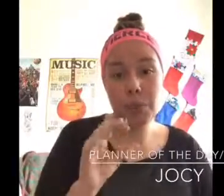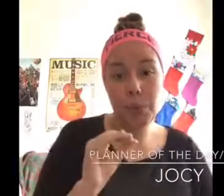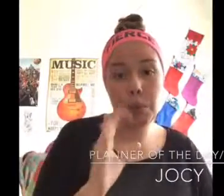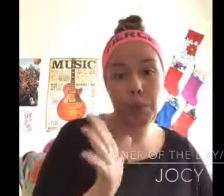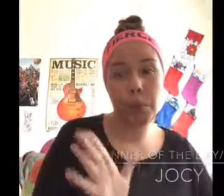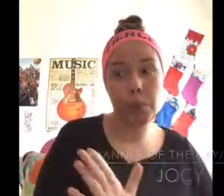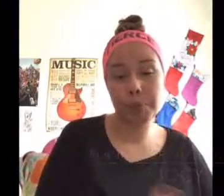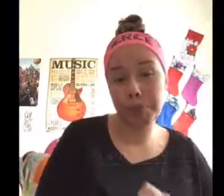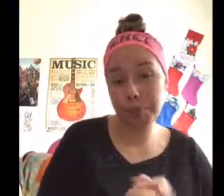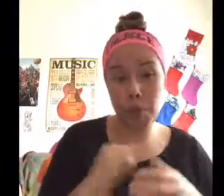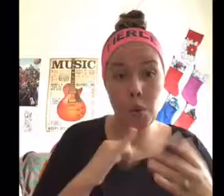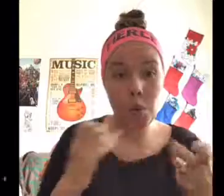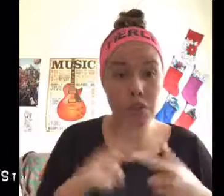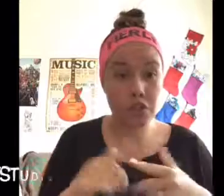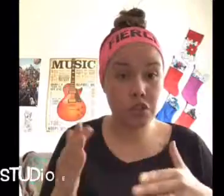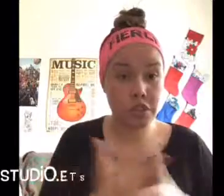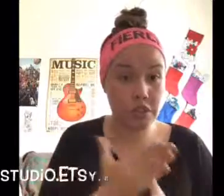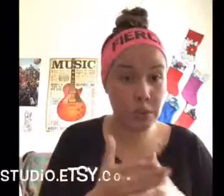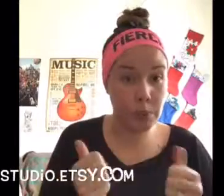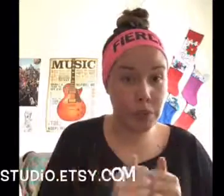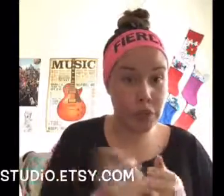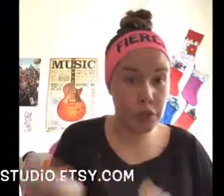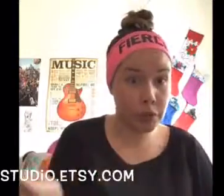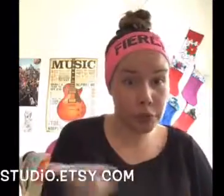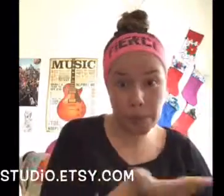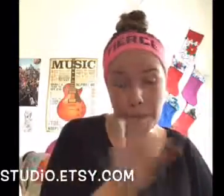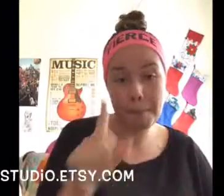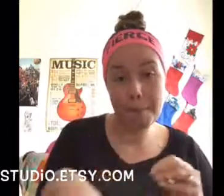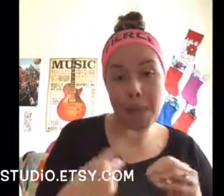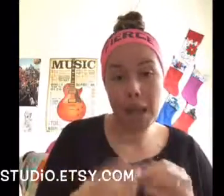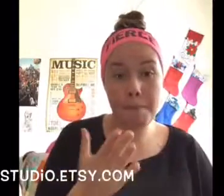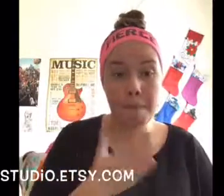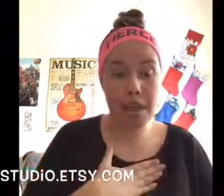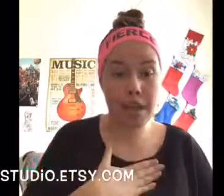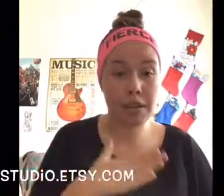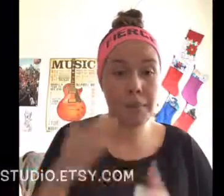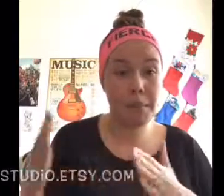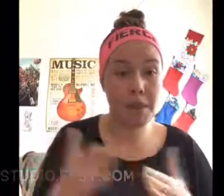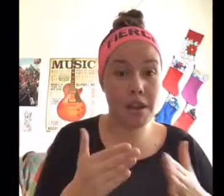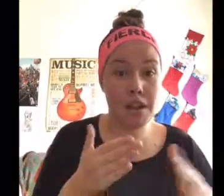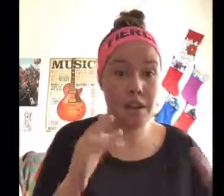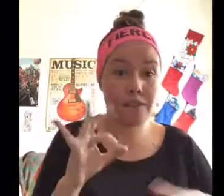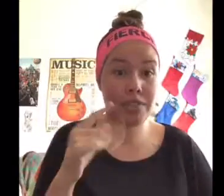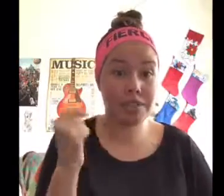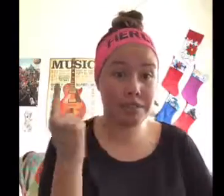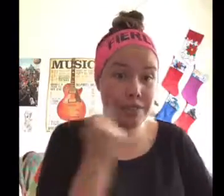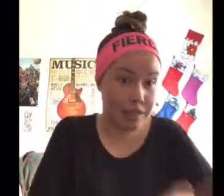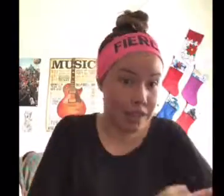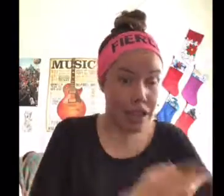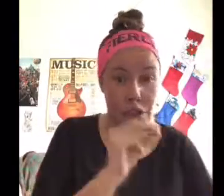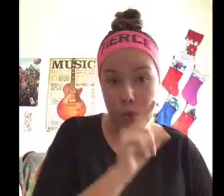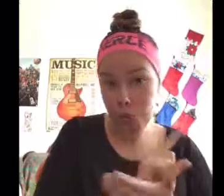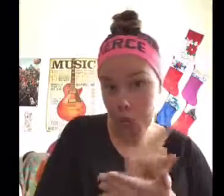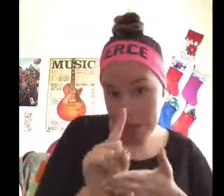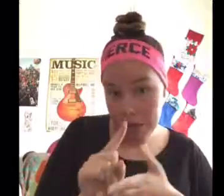So, I want to share with you about my planner of the day/weekly